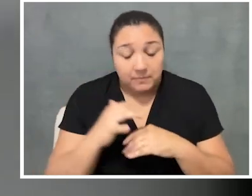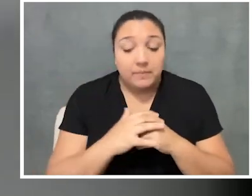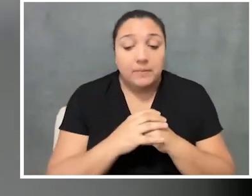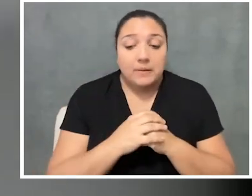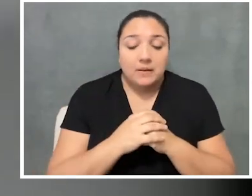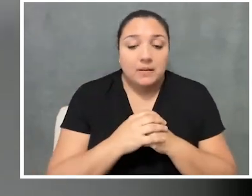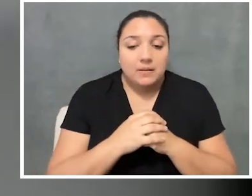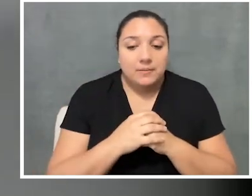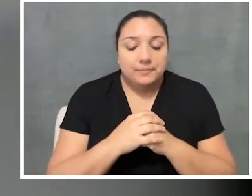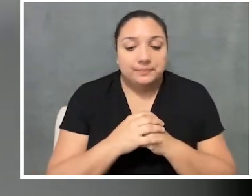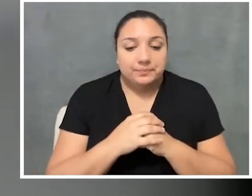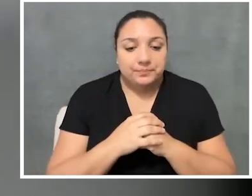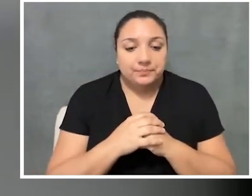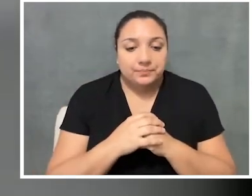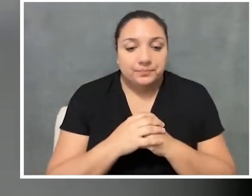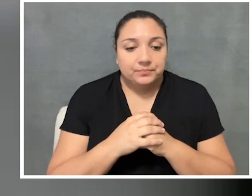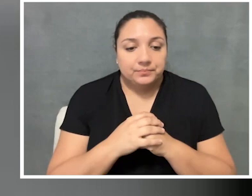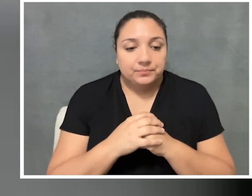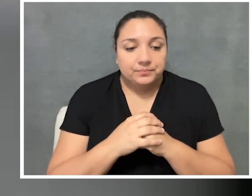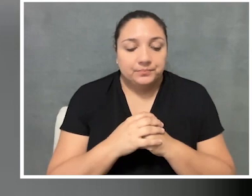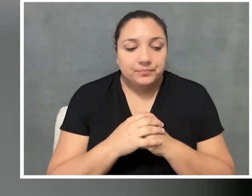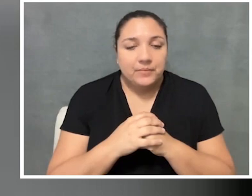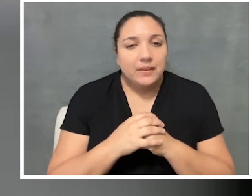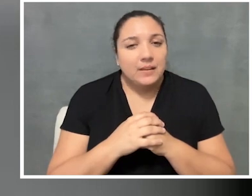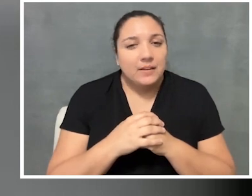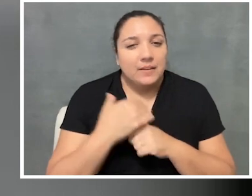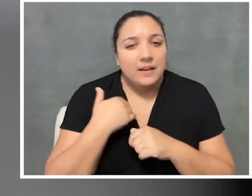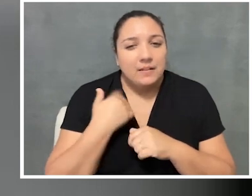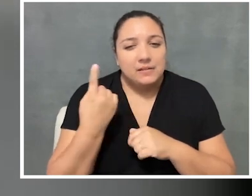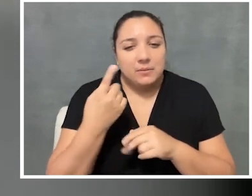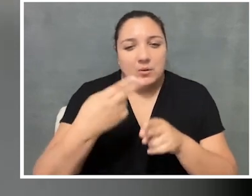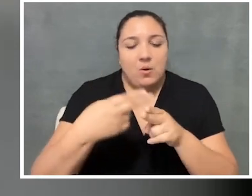is because of sort of what's called the services cliff